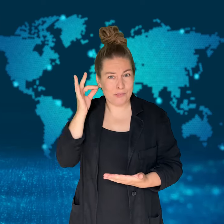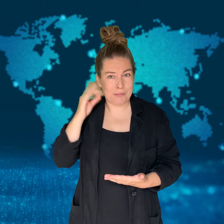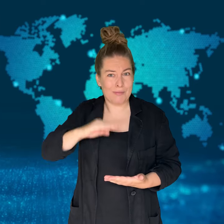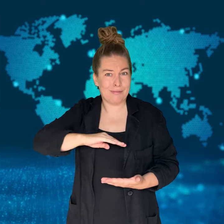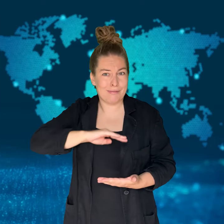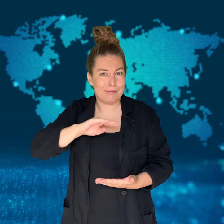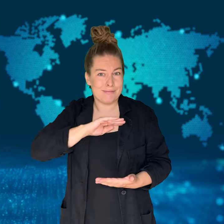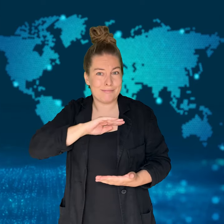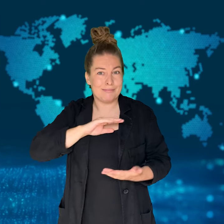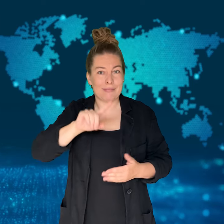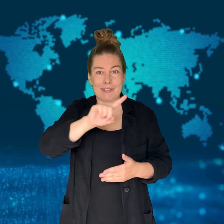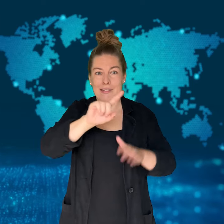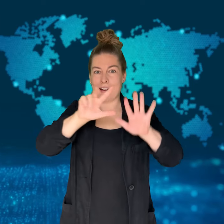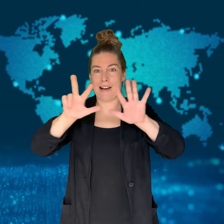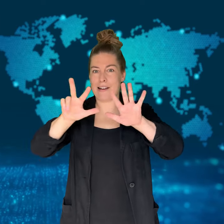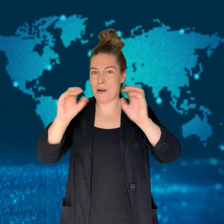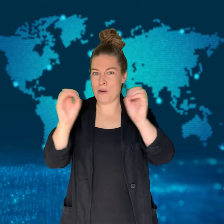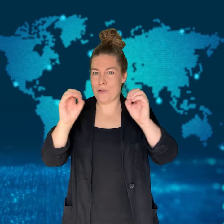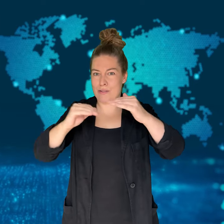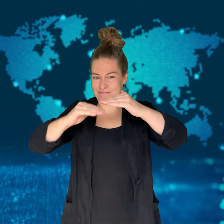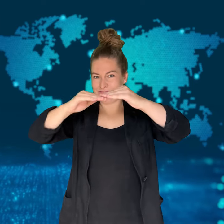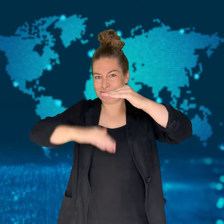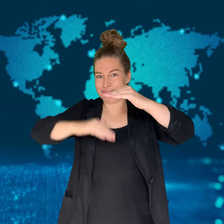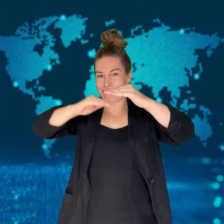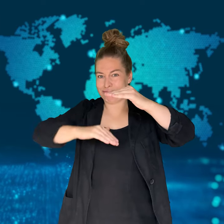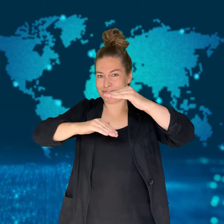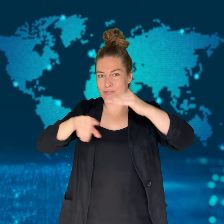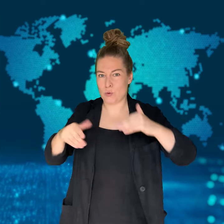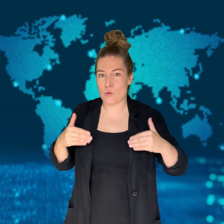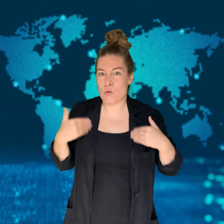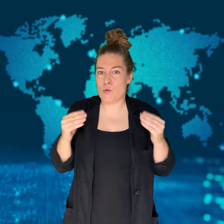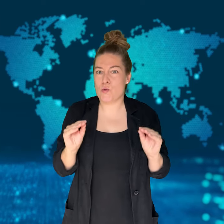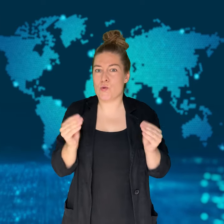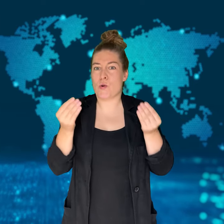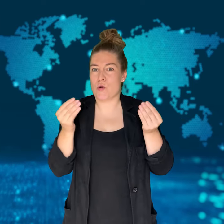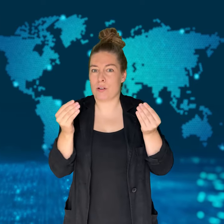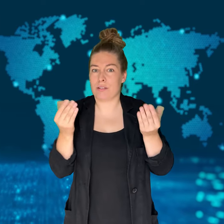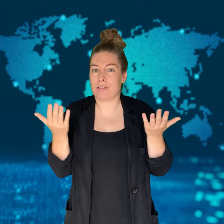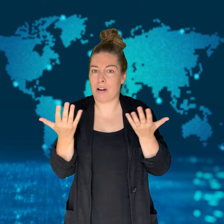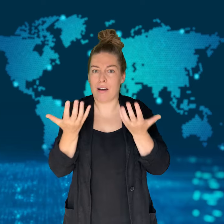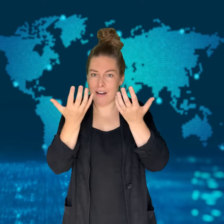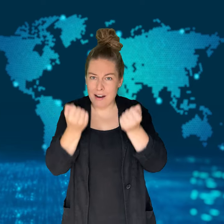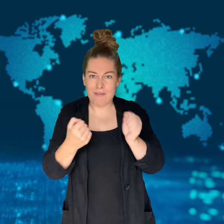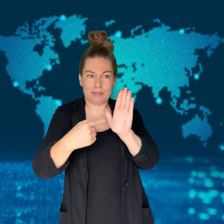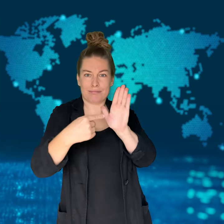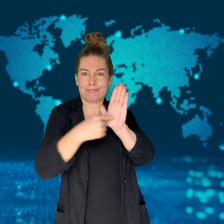and that she should not be held criminally liable for